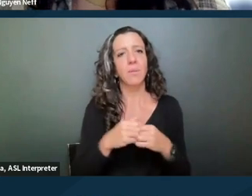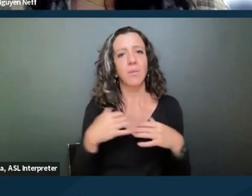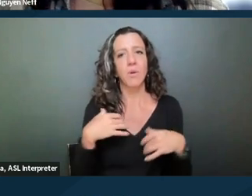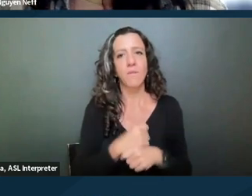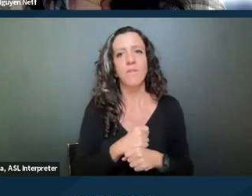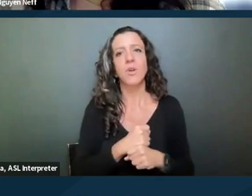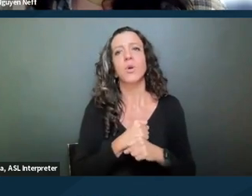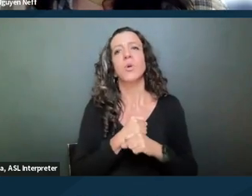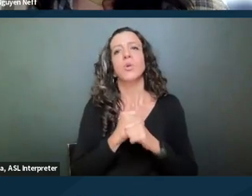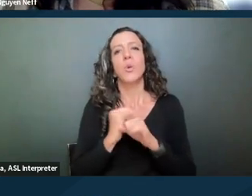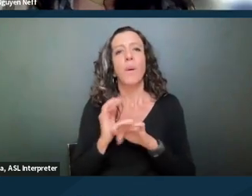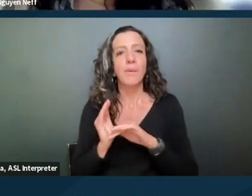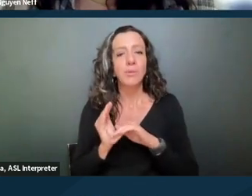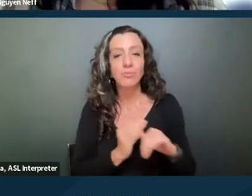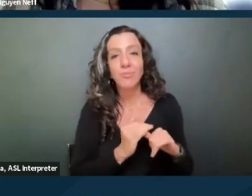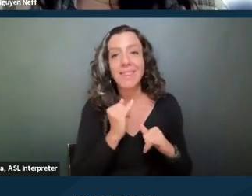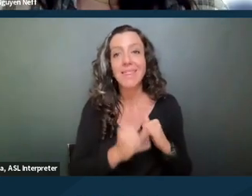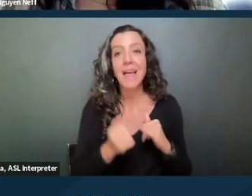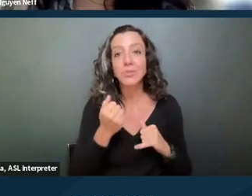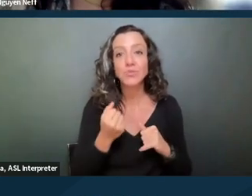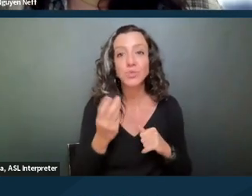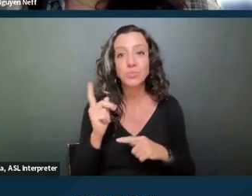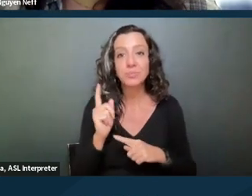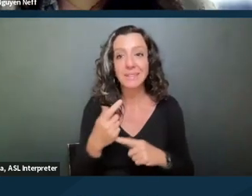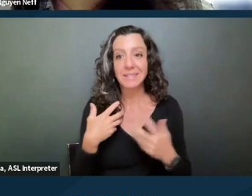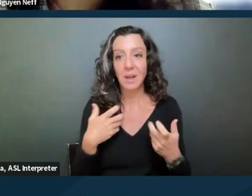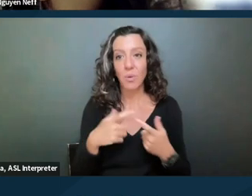So I wanna leave the last few minutes for questions.